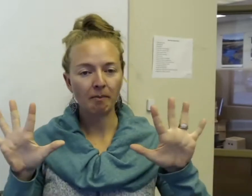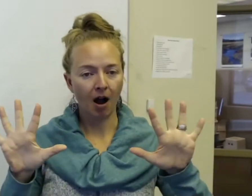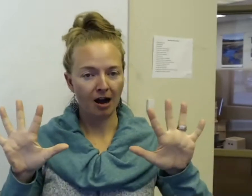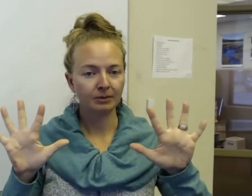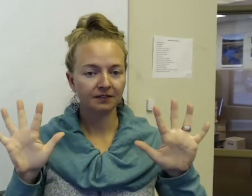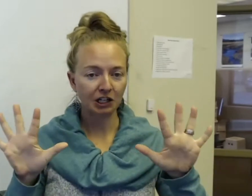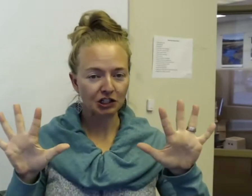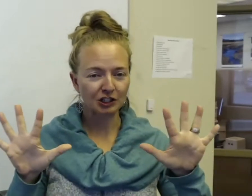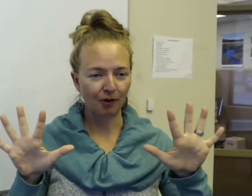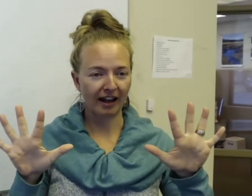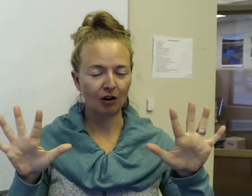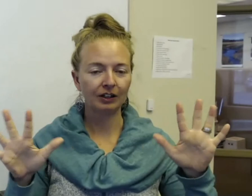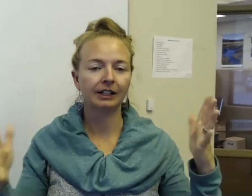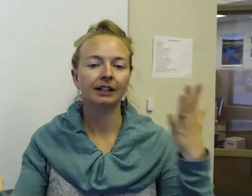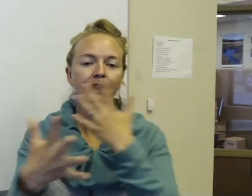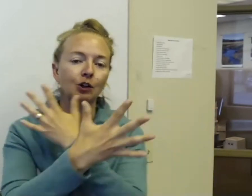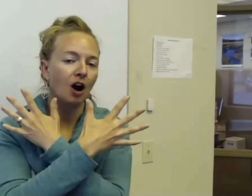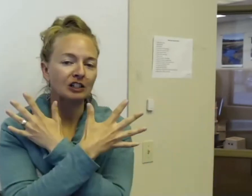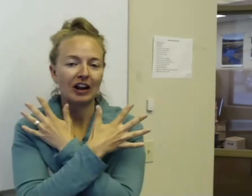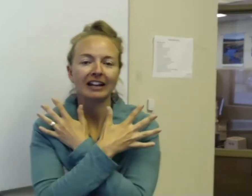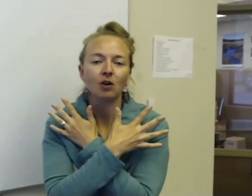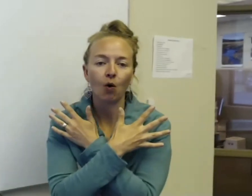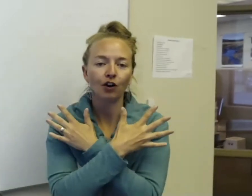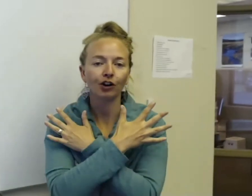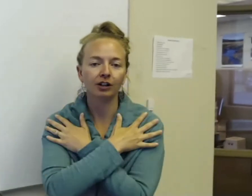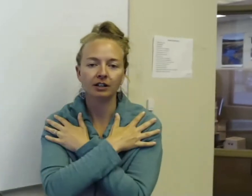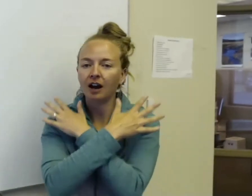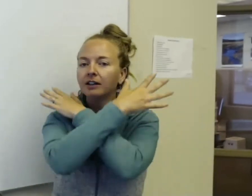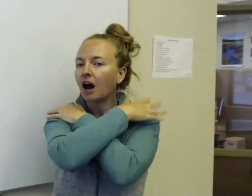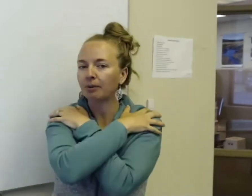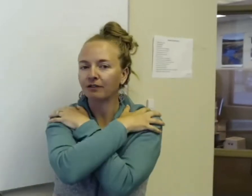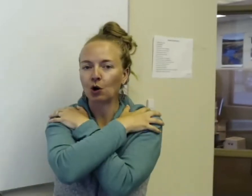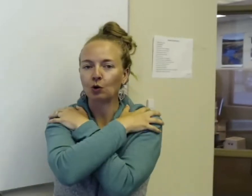open palms, fingers are spread out. You cross your hands over, not on top of your shoulder,